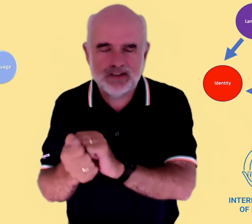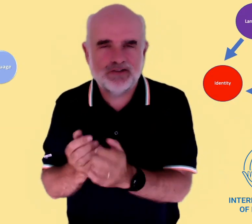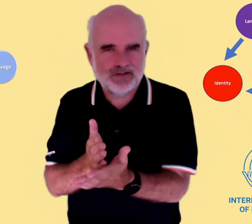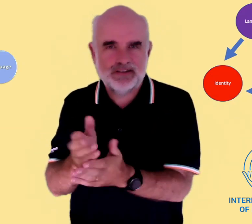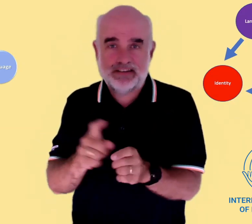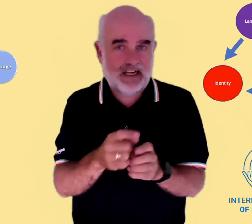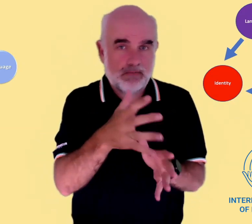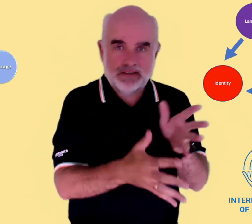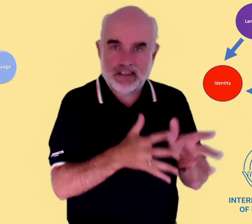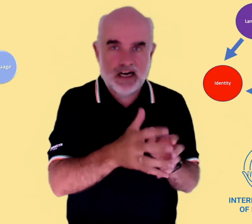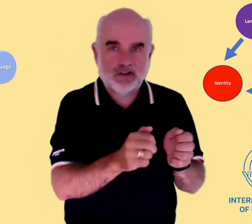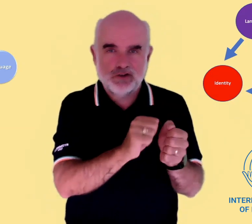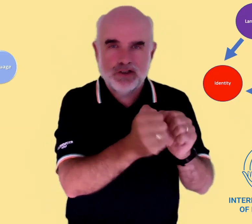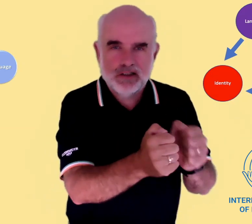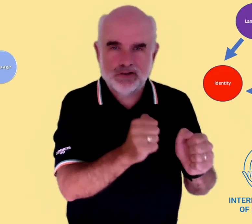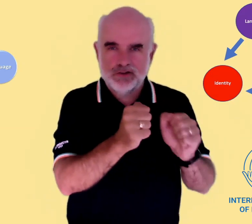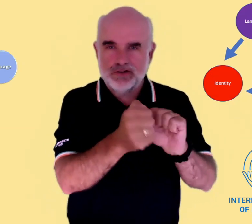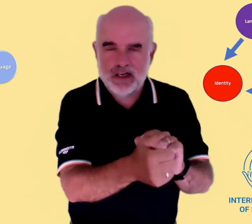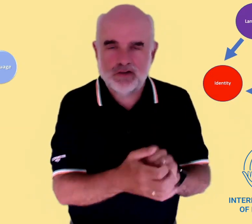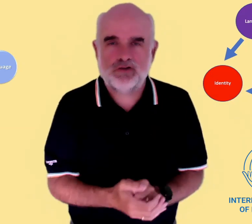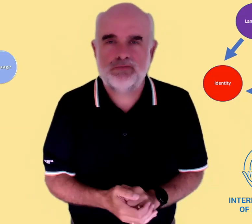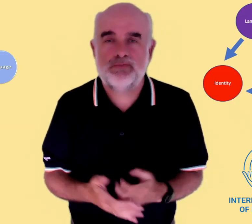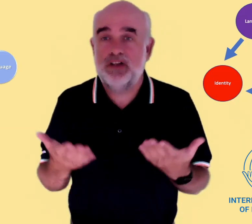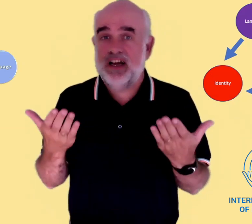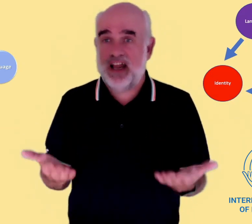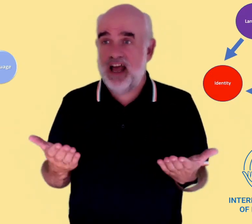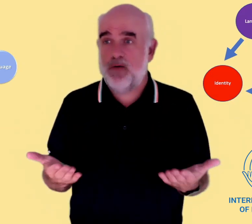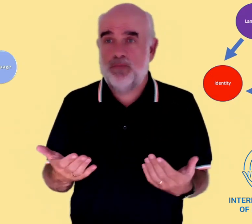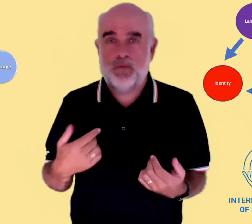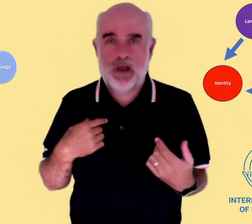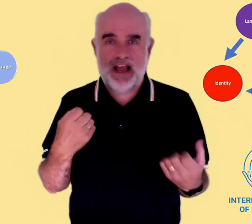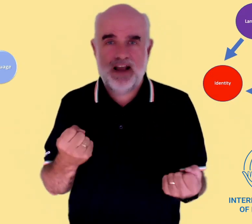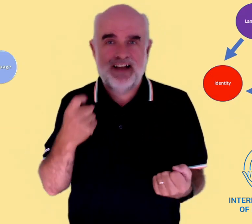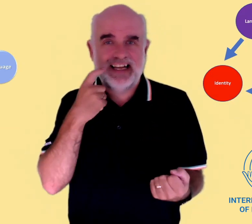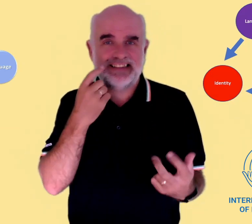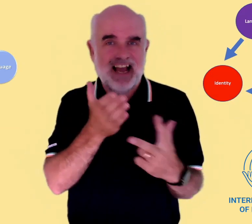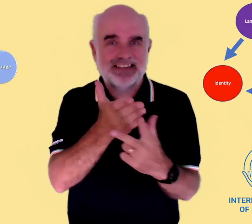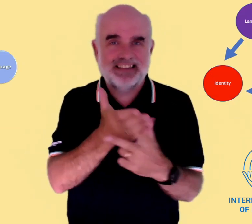change; just as fashion styles change over time, so the signs we use change also. In our time,